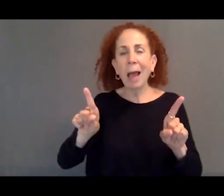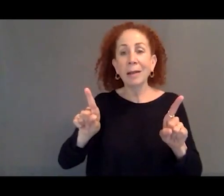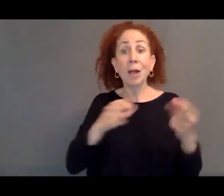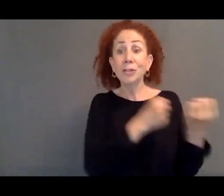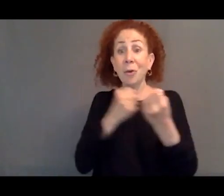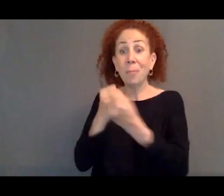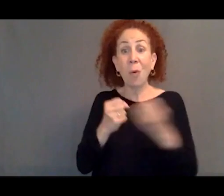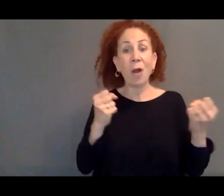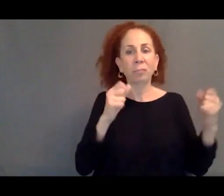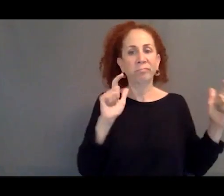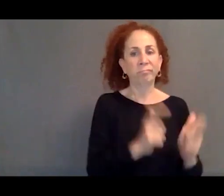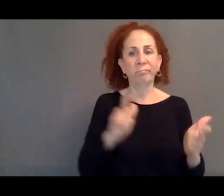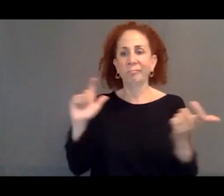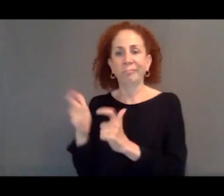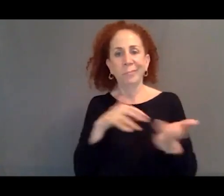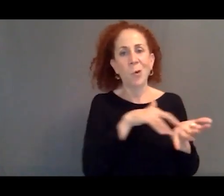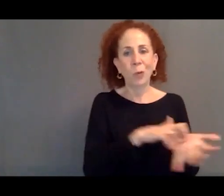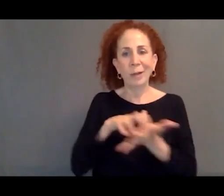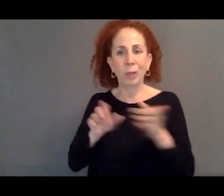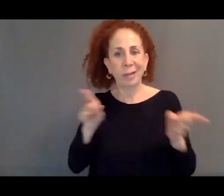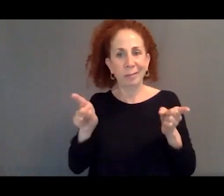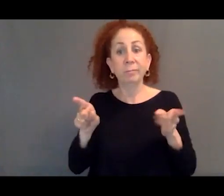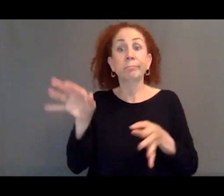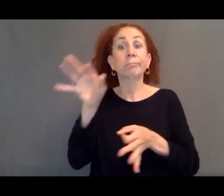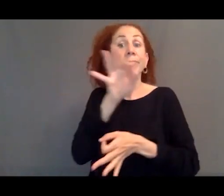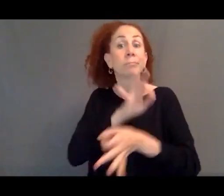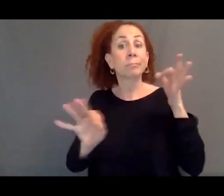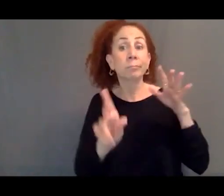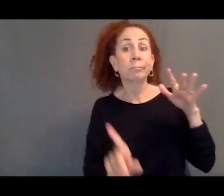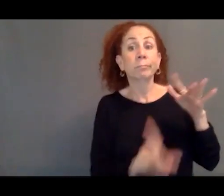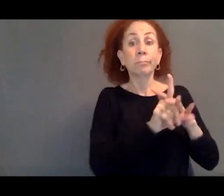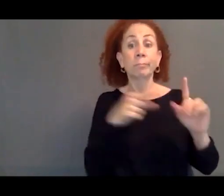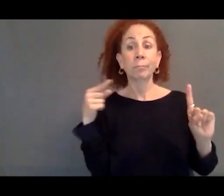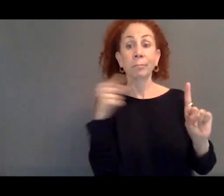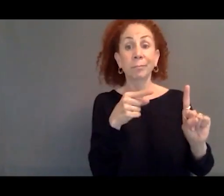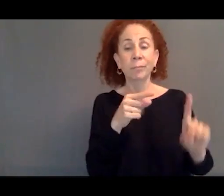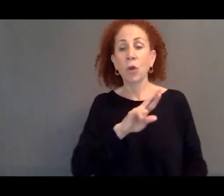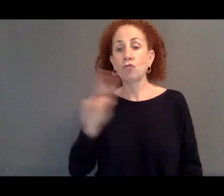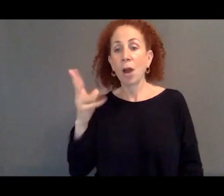And you see the rise of the right-wing AfD.